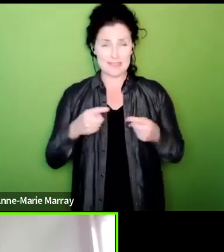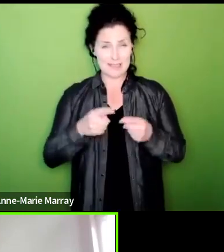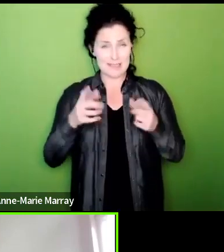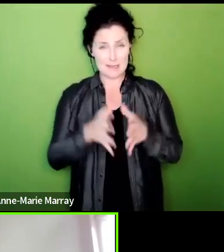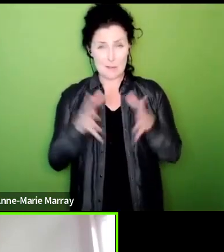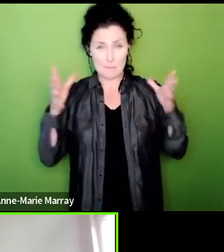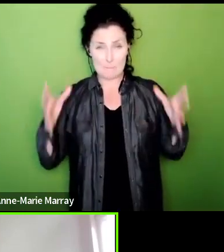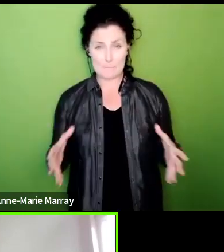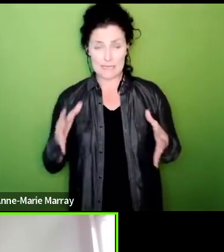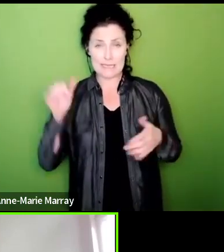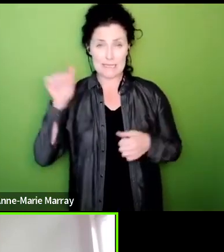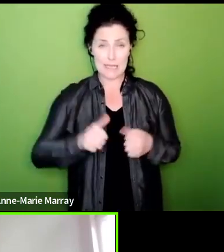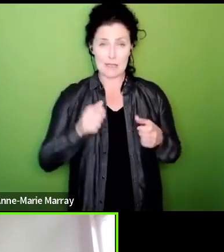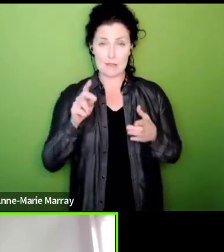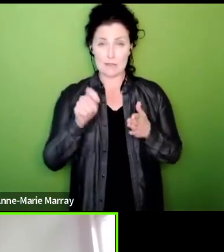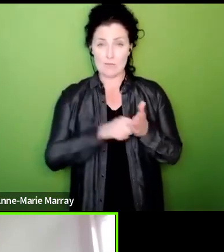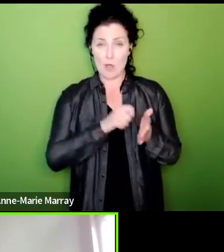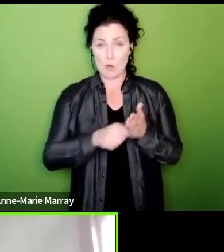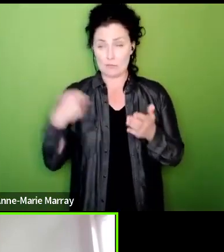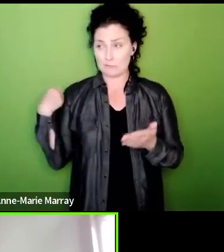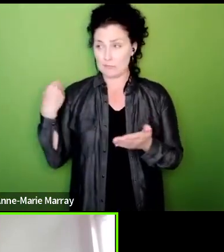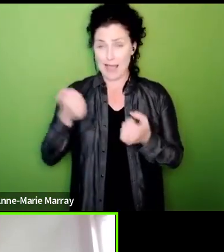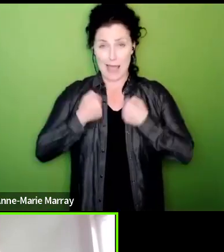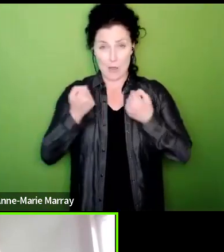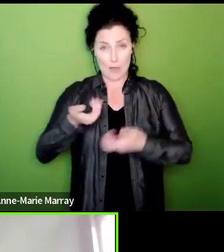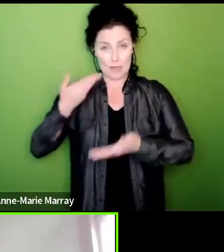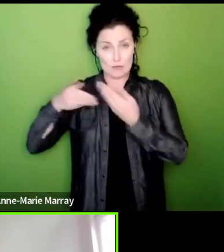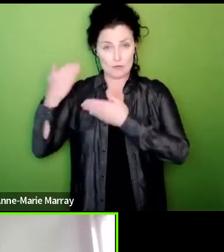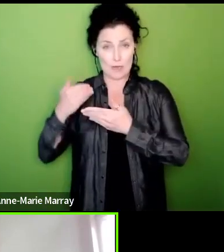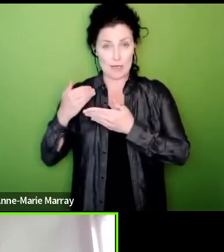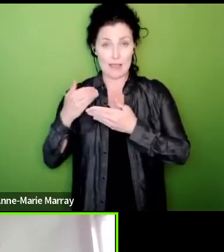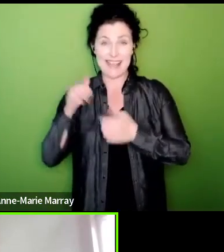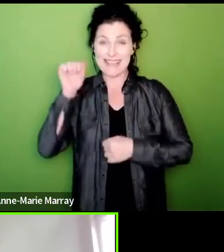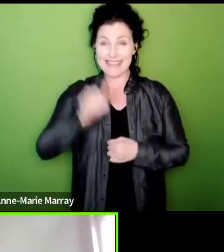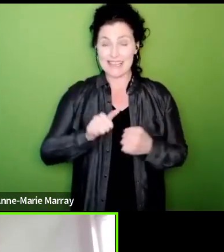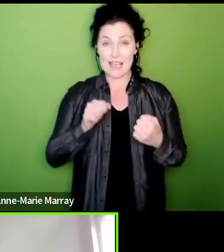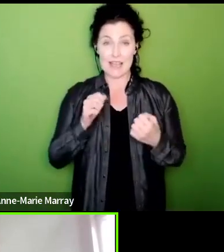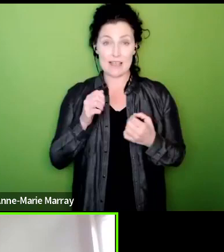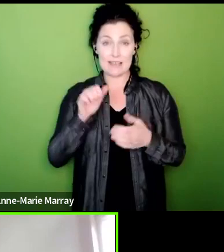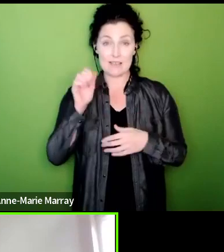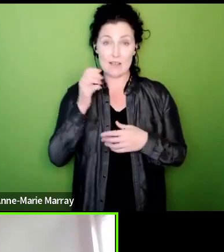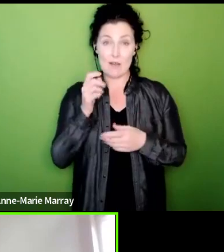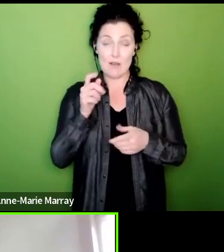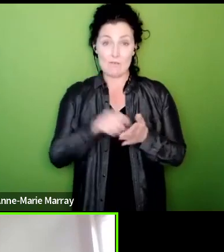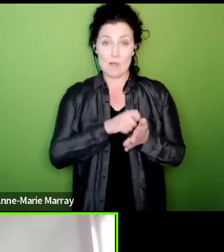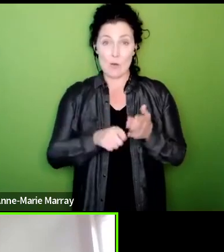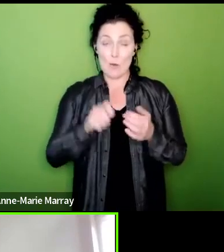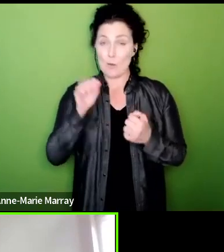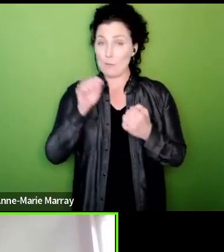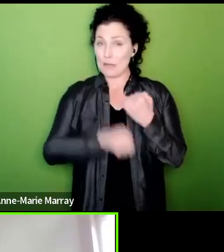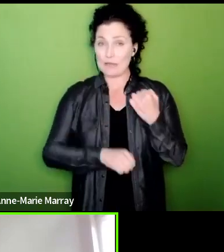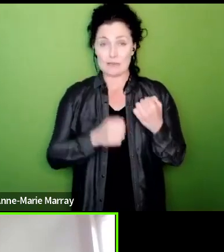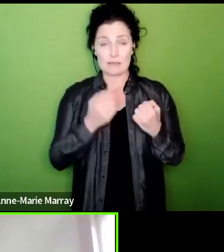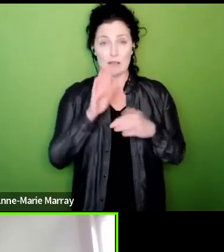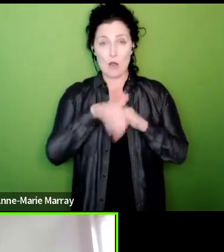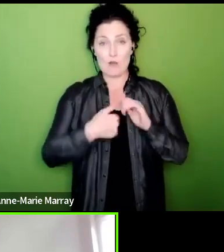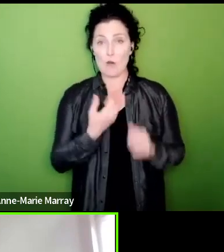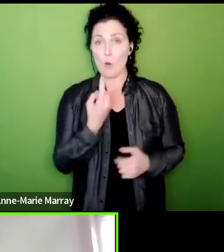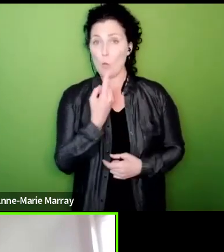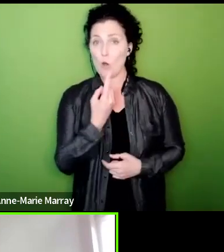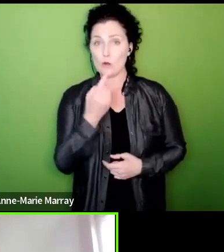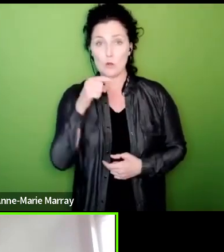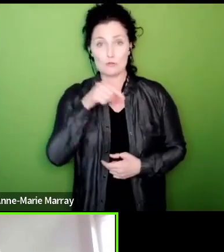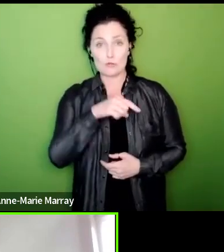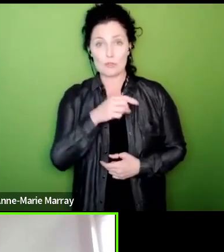yes vote with the threshold smashed for the first time and beaten in over 126 areas our job now is